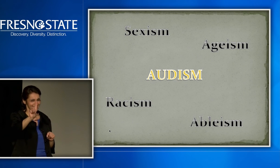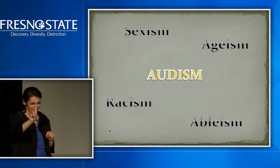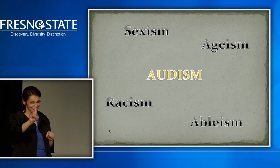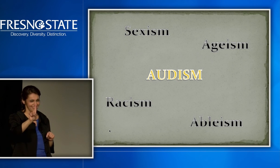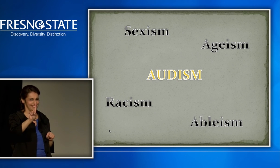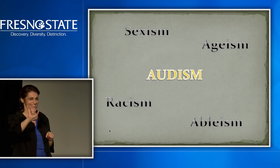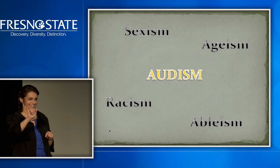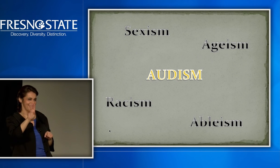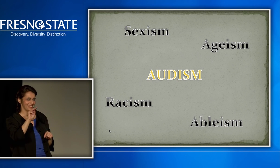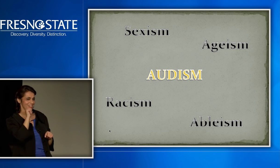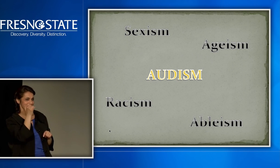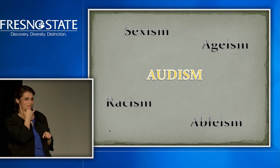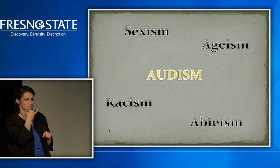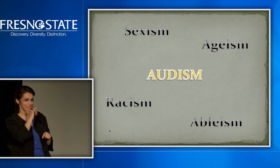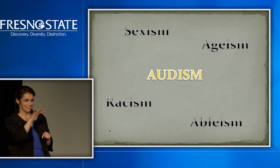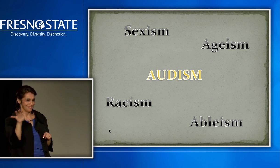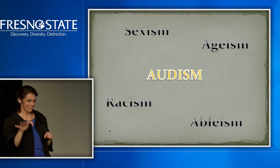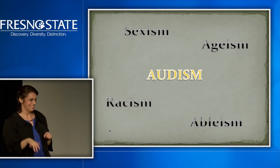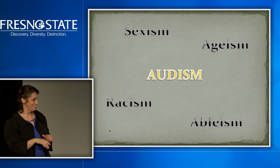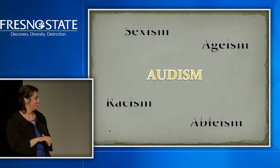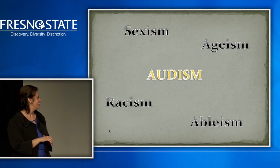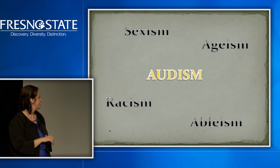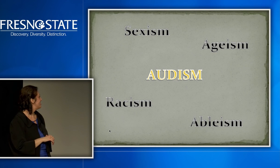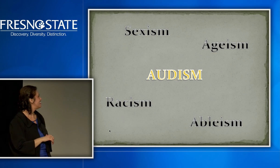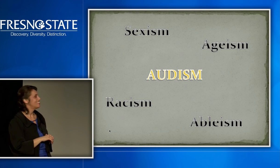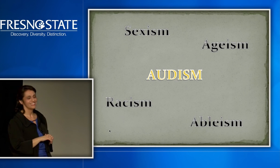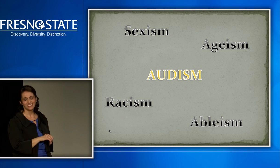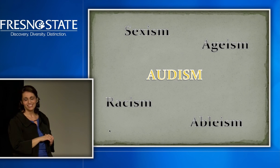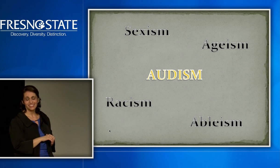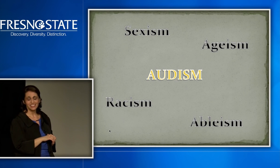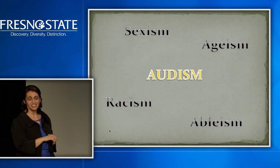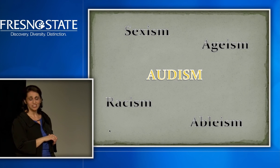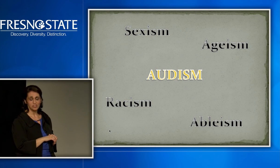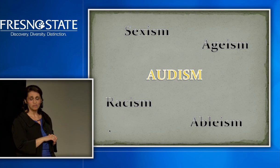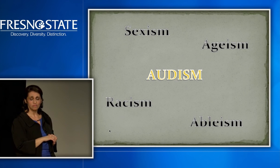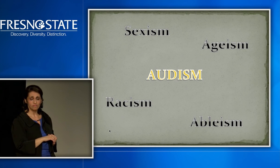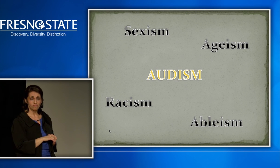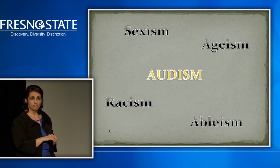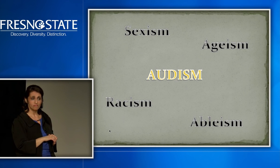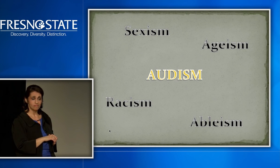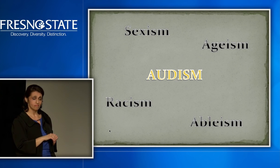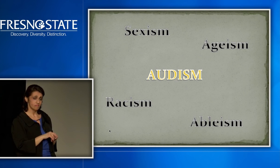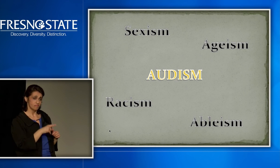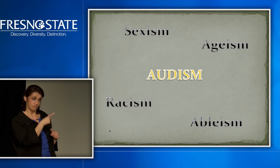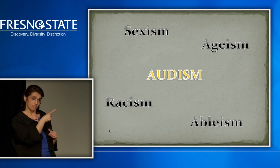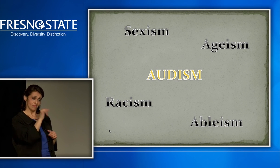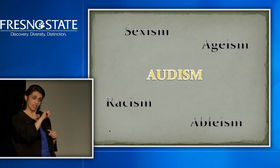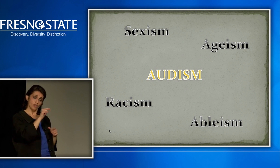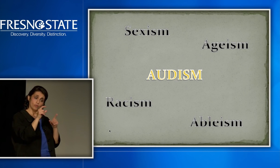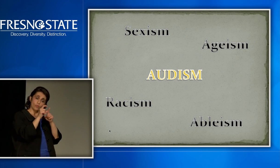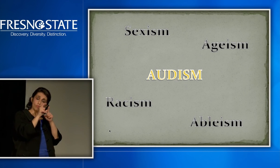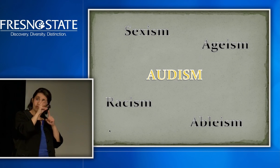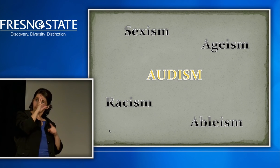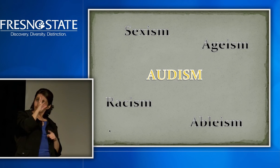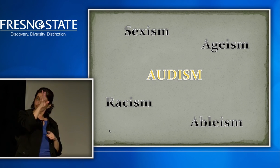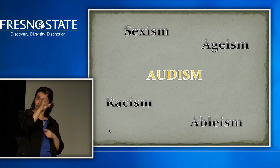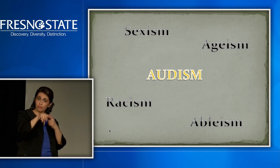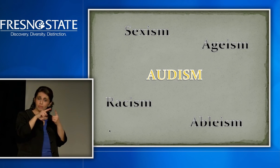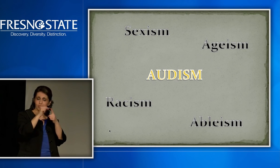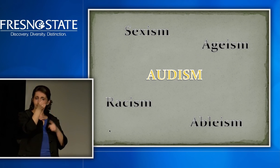It's audism with D, not autism with a T. Make sure you take note of that.